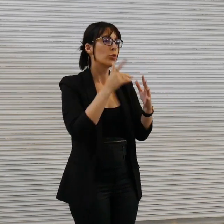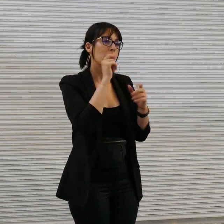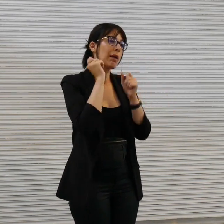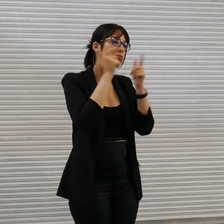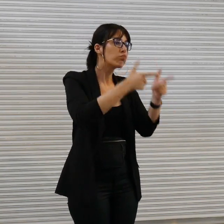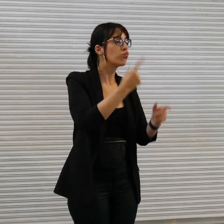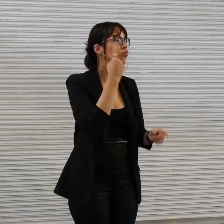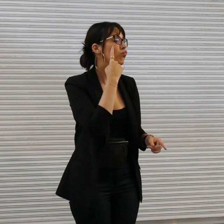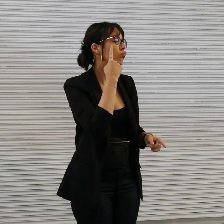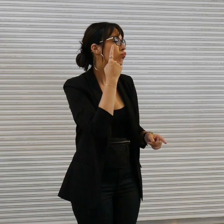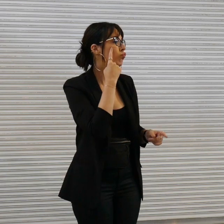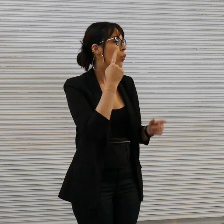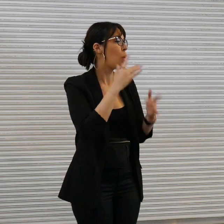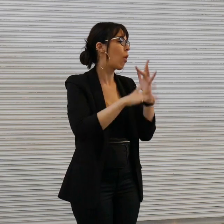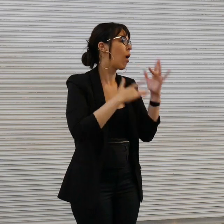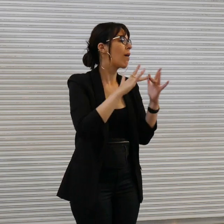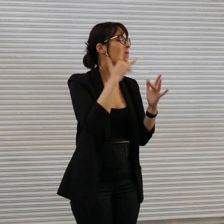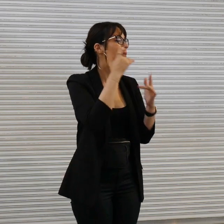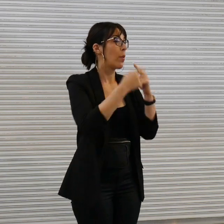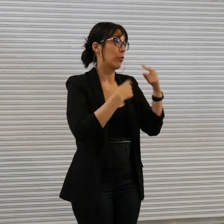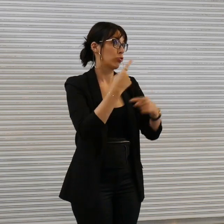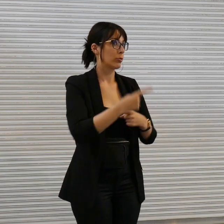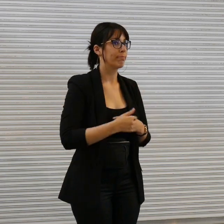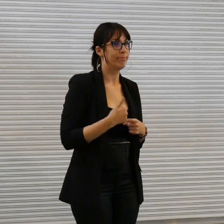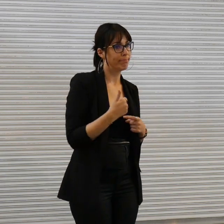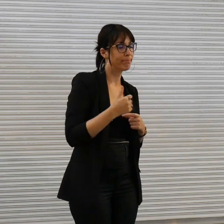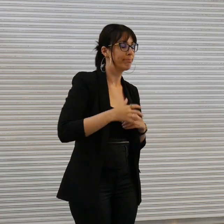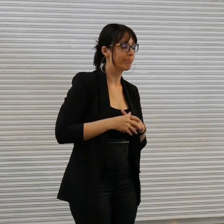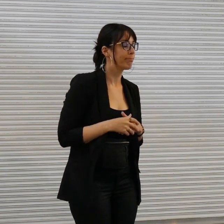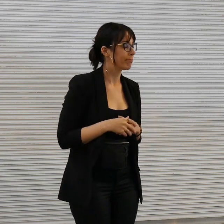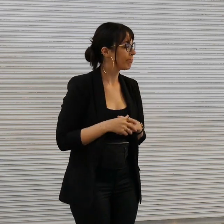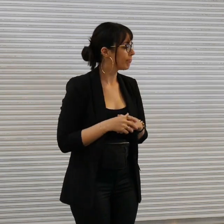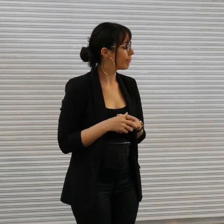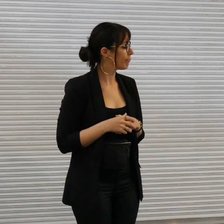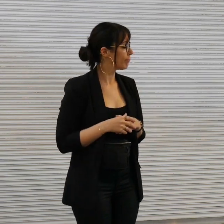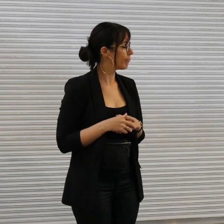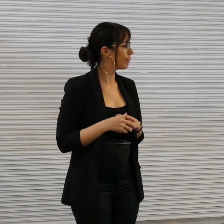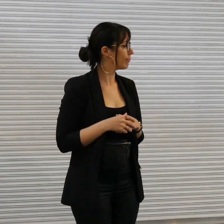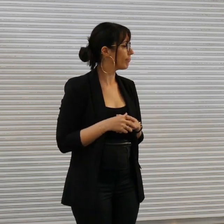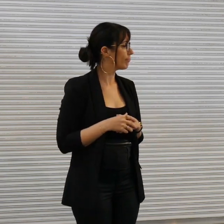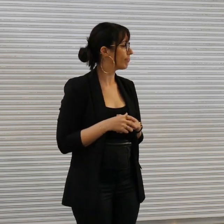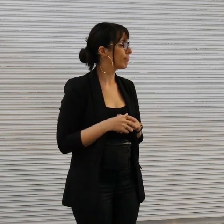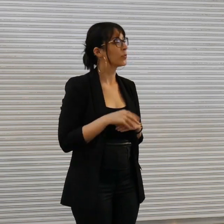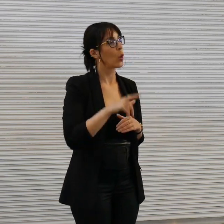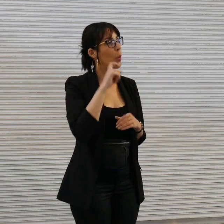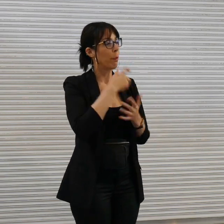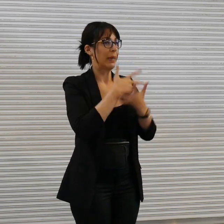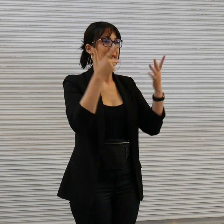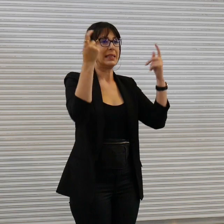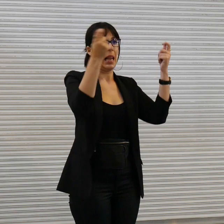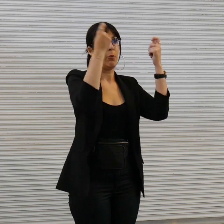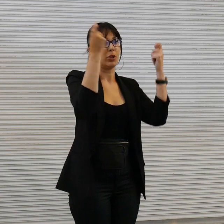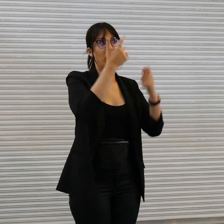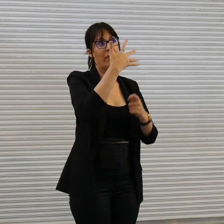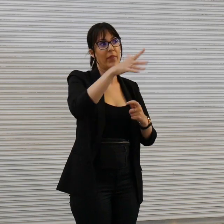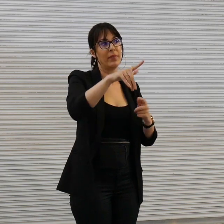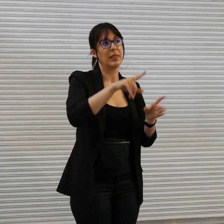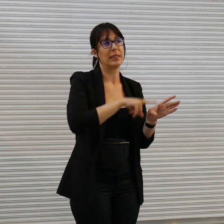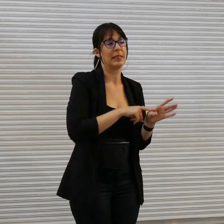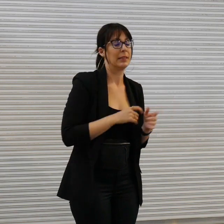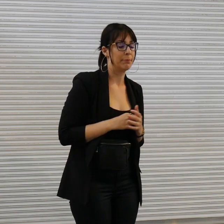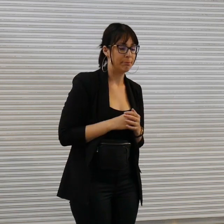social media and um keep tabs on on that upcoming um project celebrating our 50 years um in my role